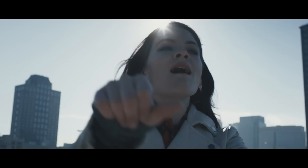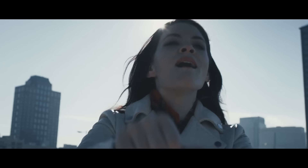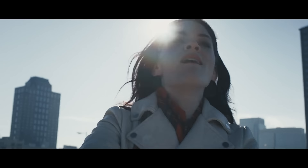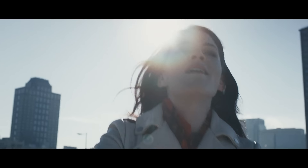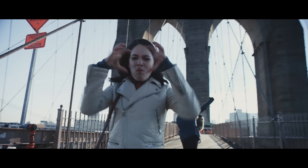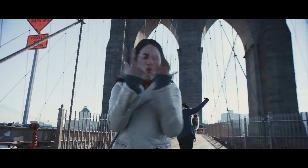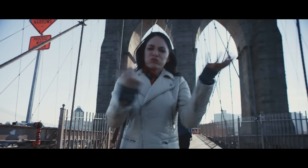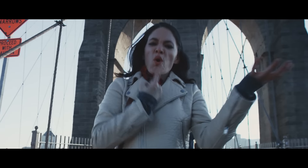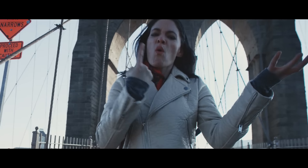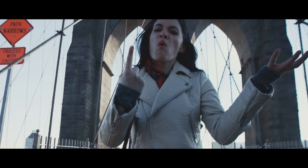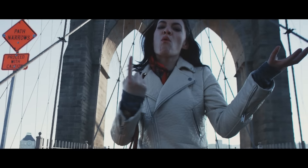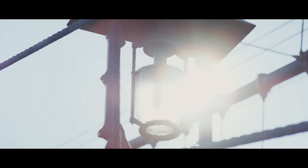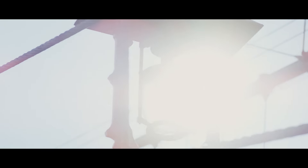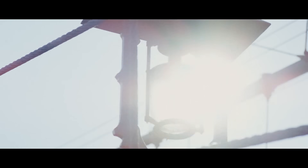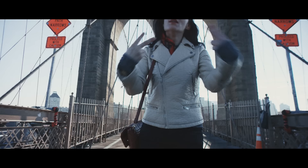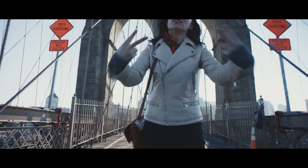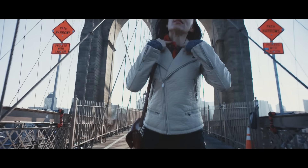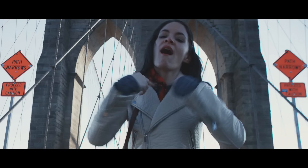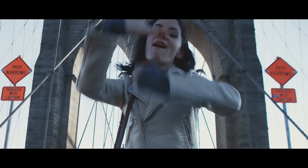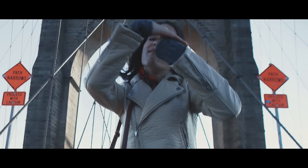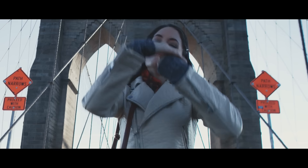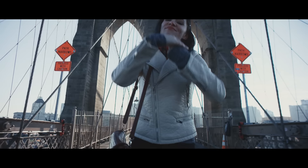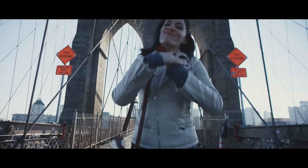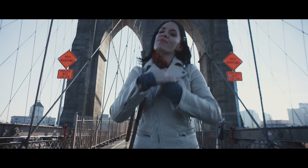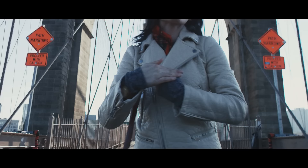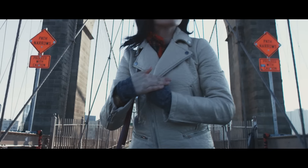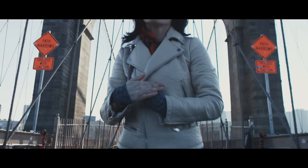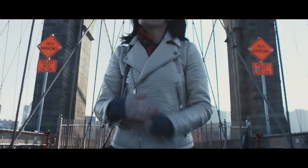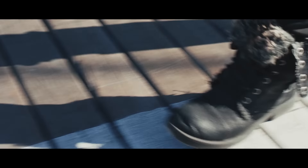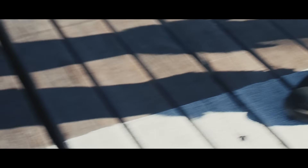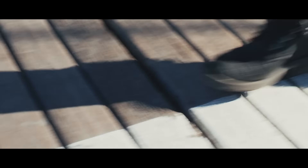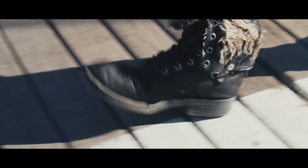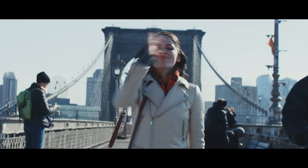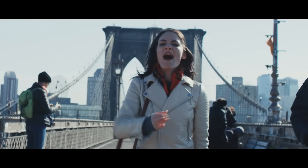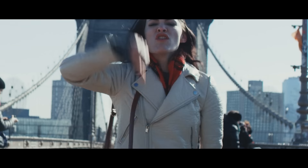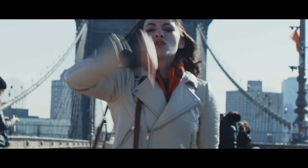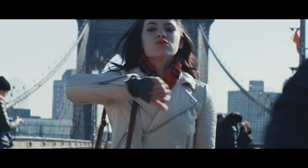I'M LOST IN THE OCEAN LIKE A NOTE IN A BOTTLE BUT I'M NEVER GONNA LOSE